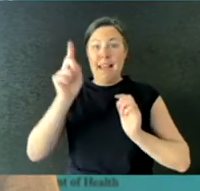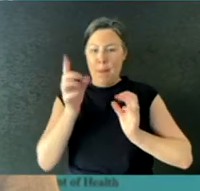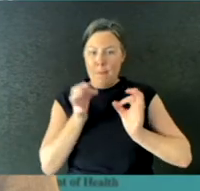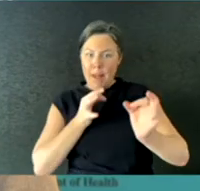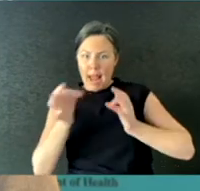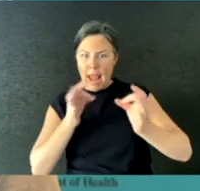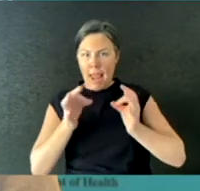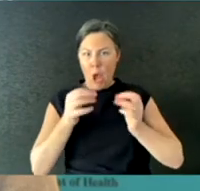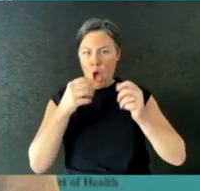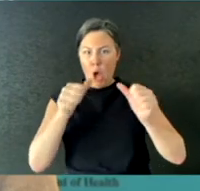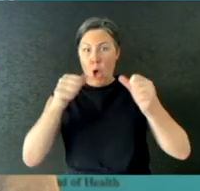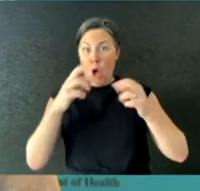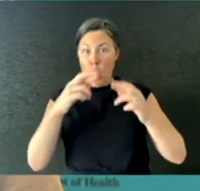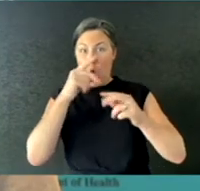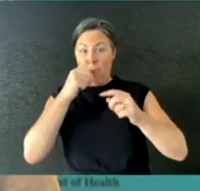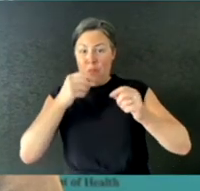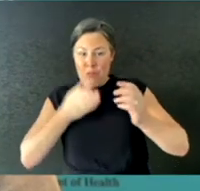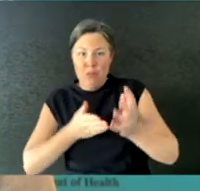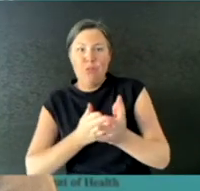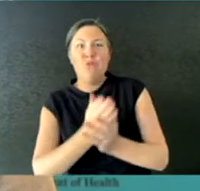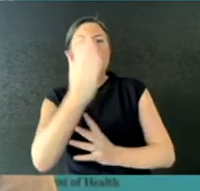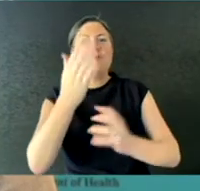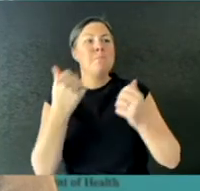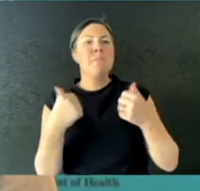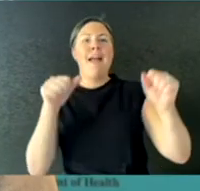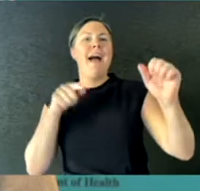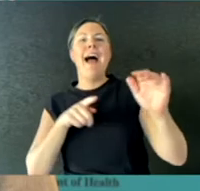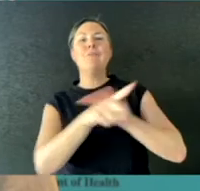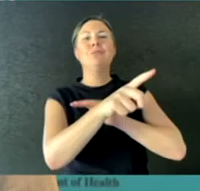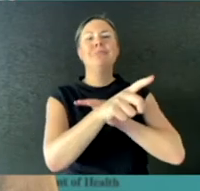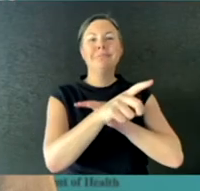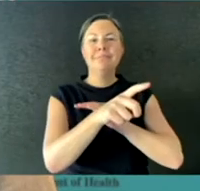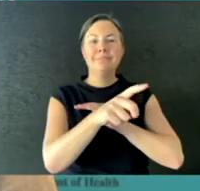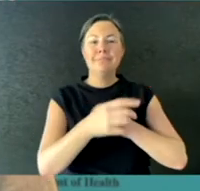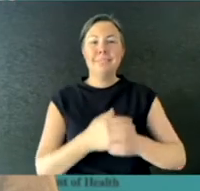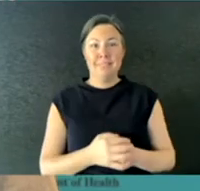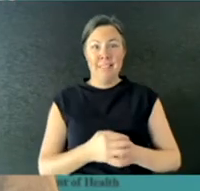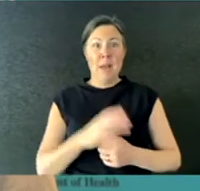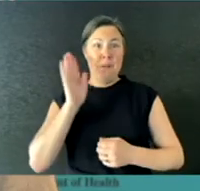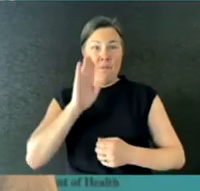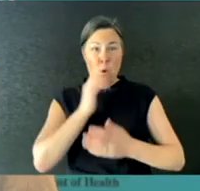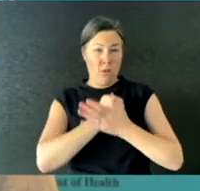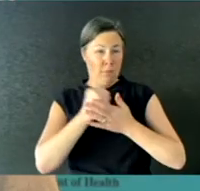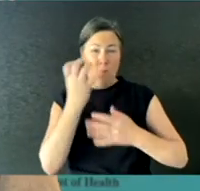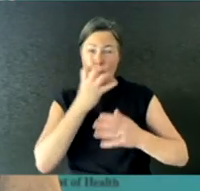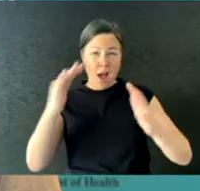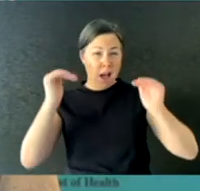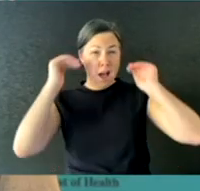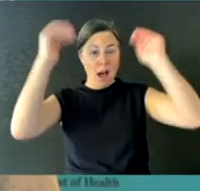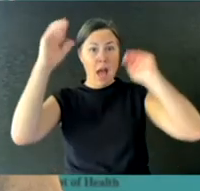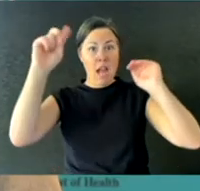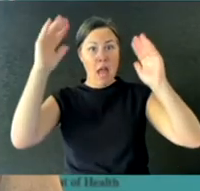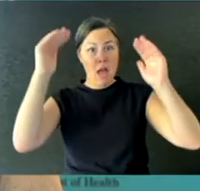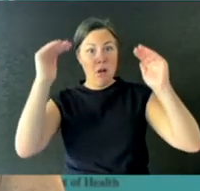It is of course pleasing when we see numbers so close to single digits, and the control